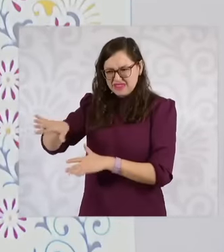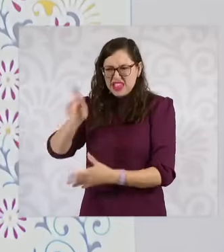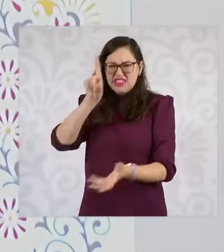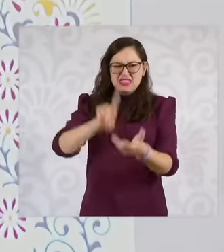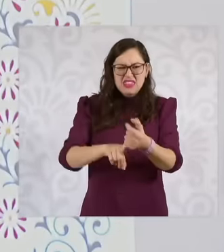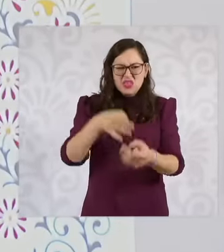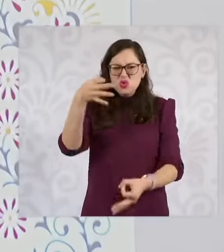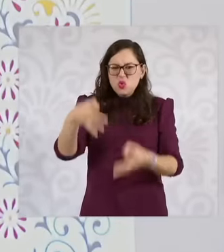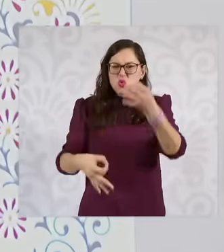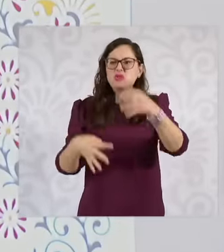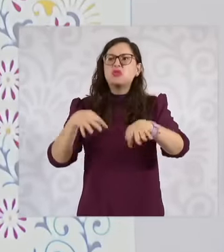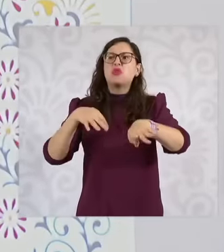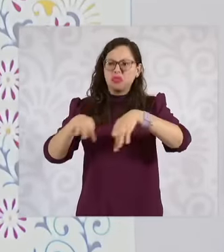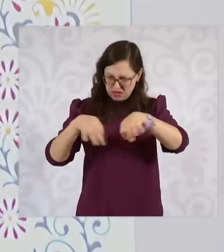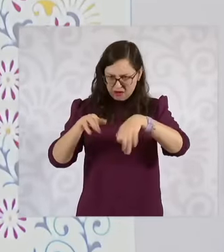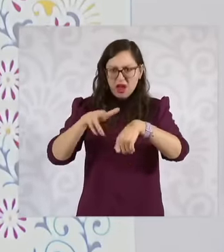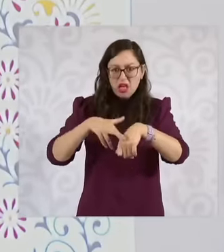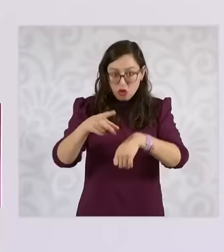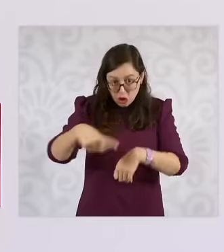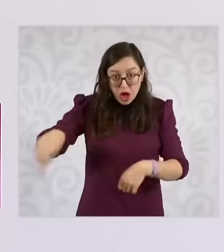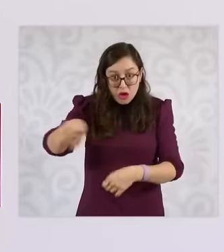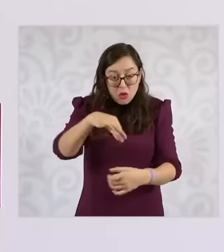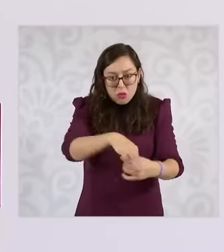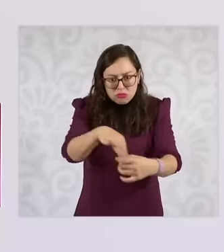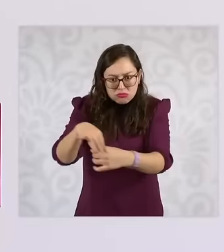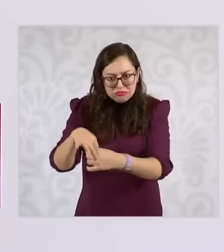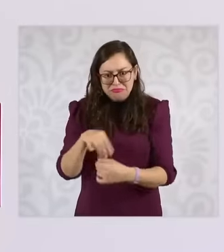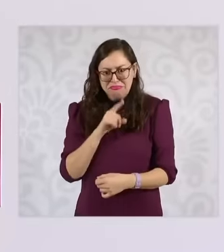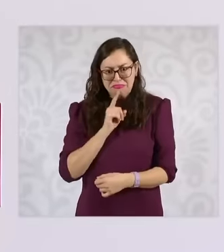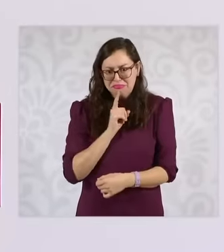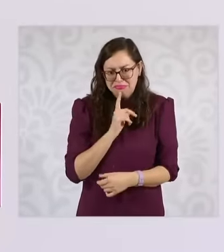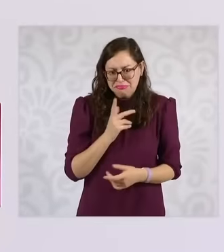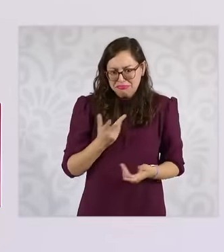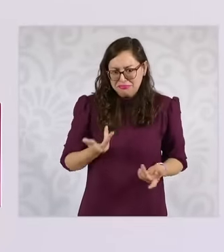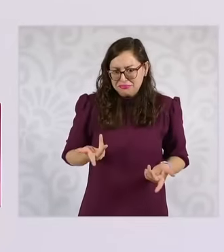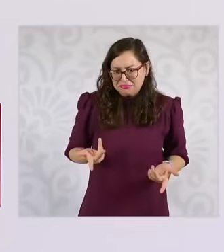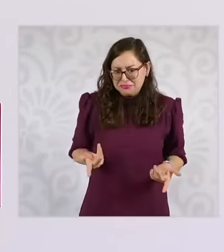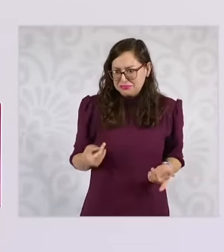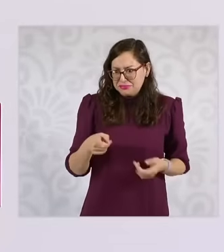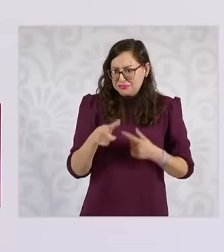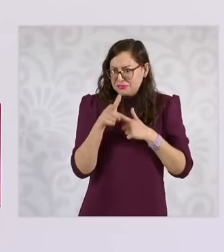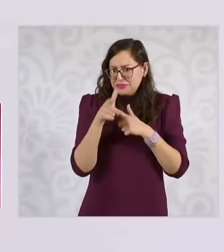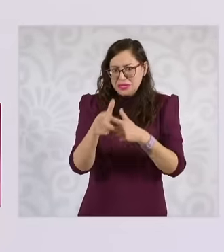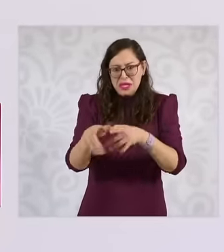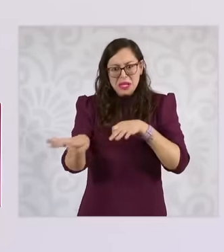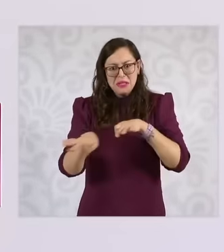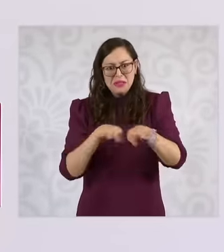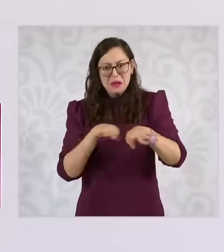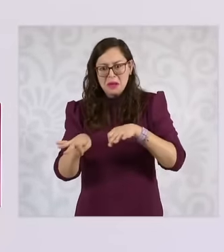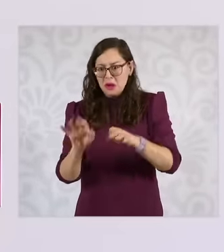stay working, they are going to continue receiving their benefits. What is the reason why